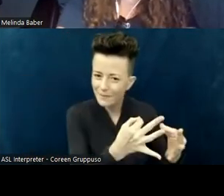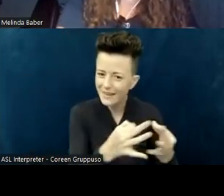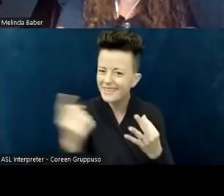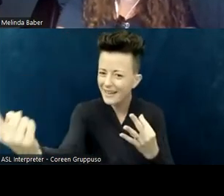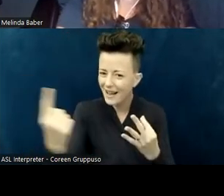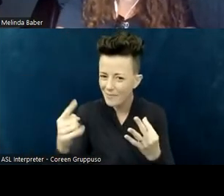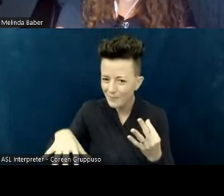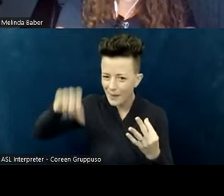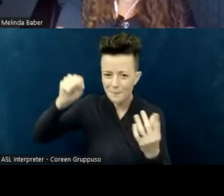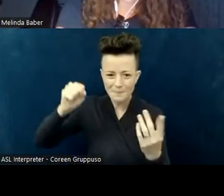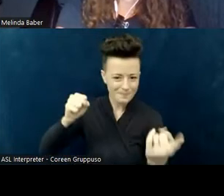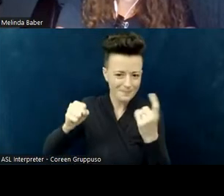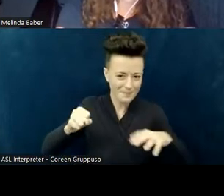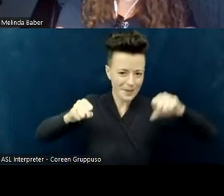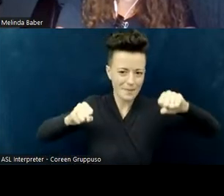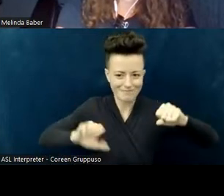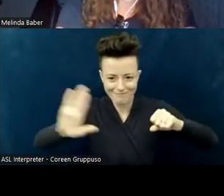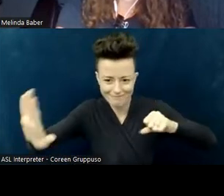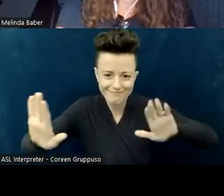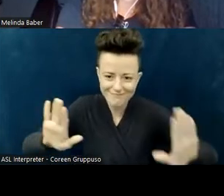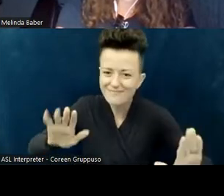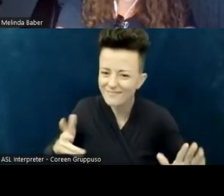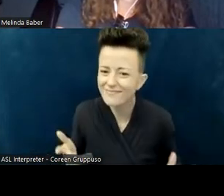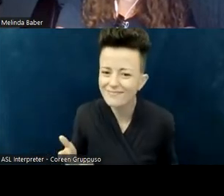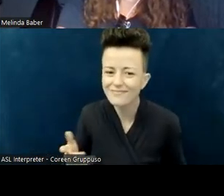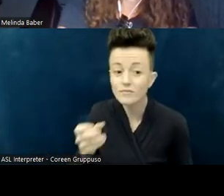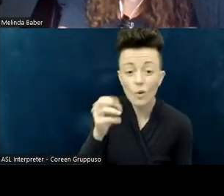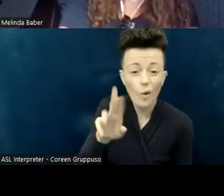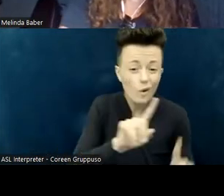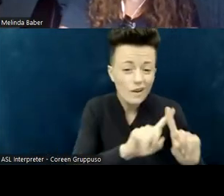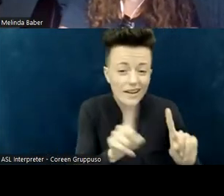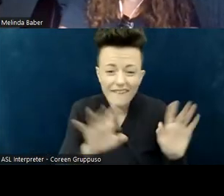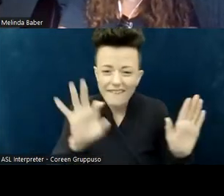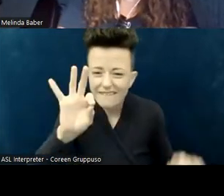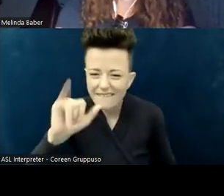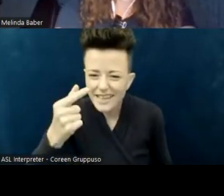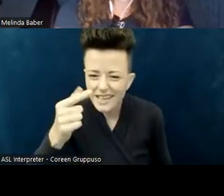their own sanitizing. There's a number of ideas of fidgets and noise-canceling headphones